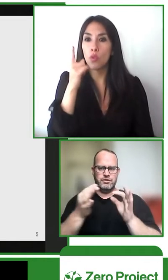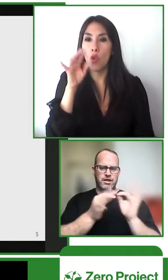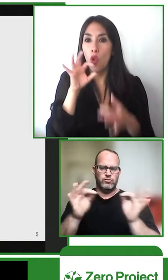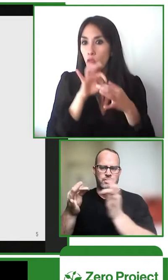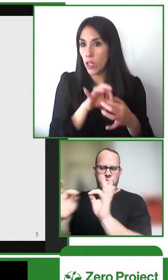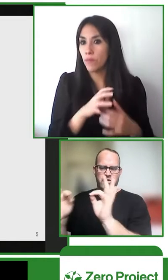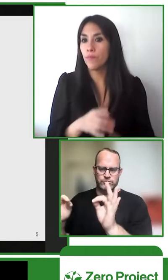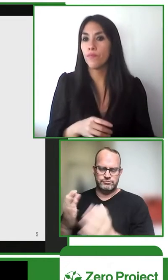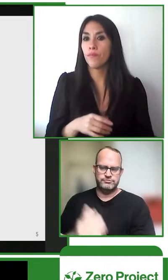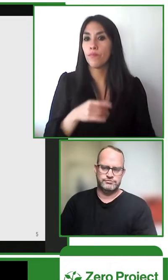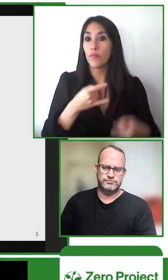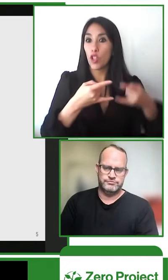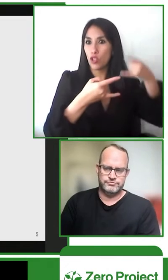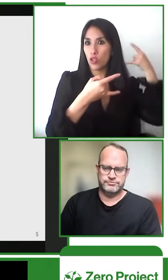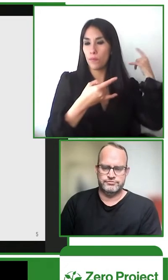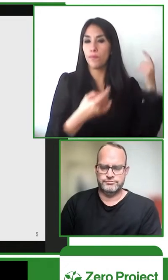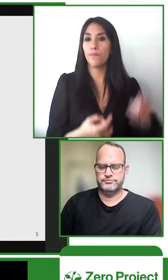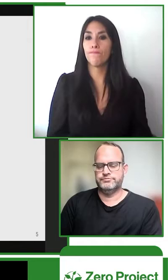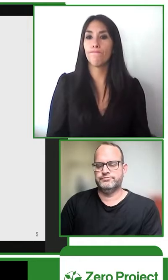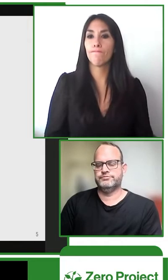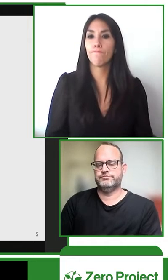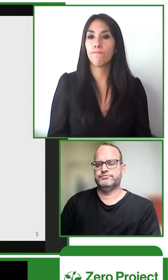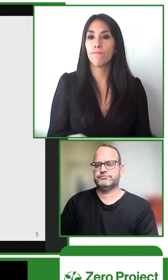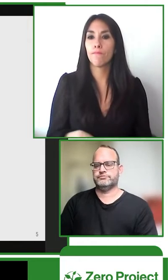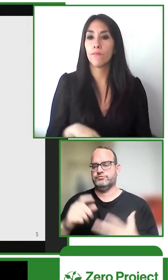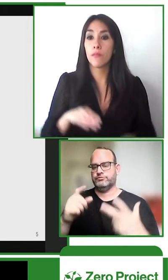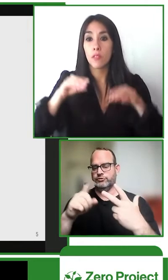self-reflect and compare between their own languages and the